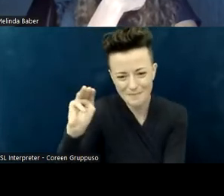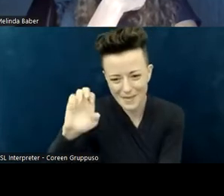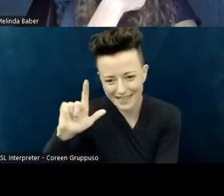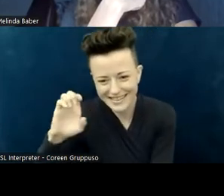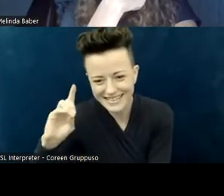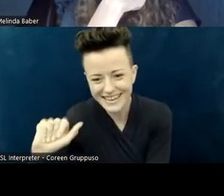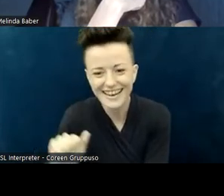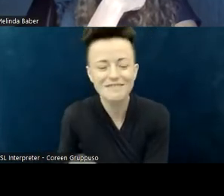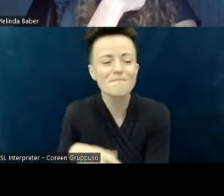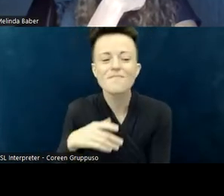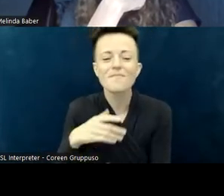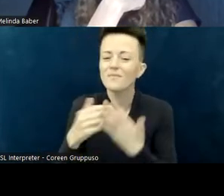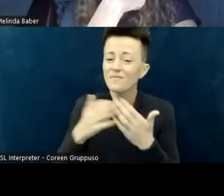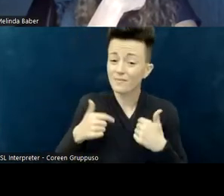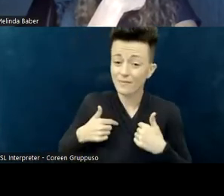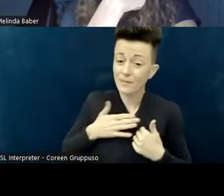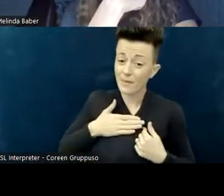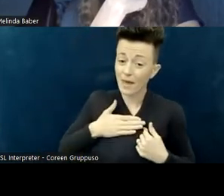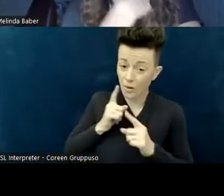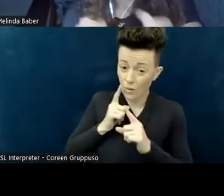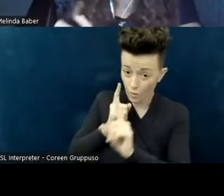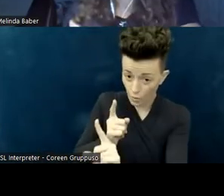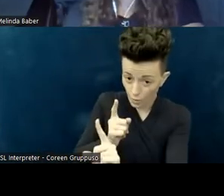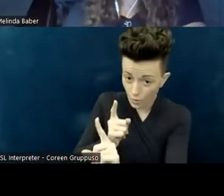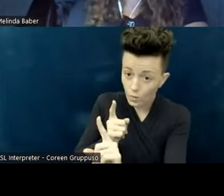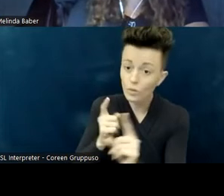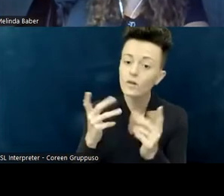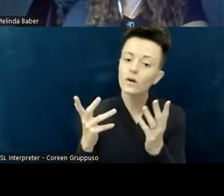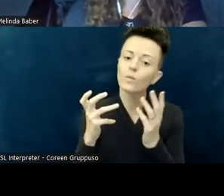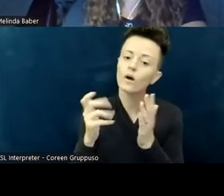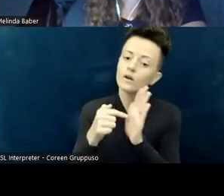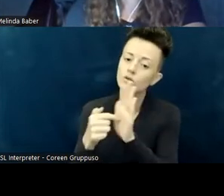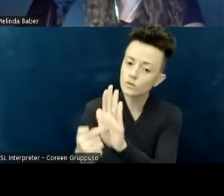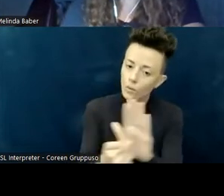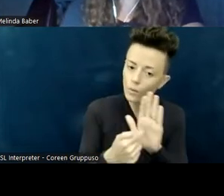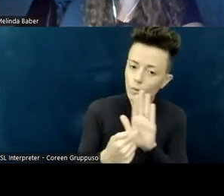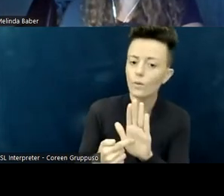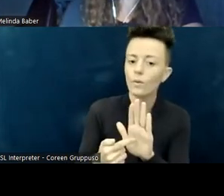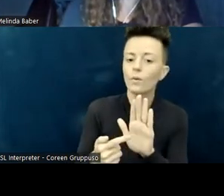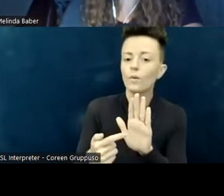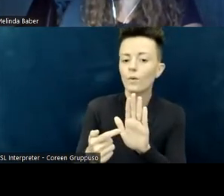One of my goals has been to show how you can use sensory needs in a faith-based way.